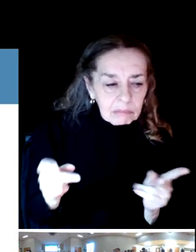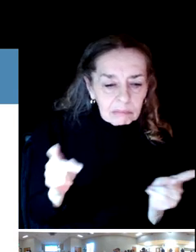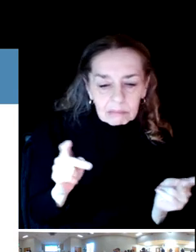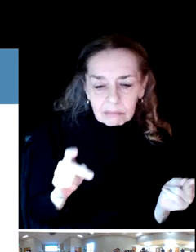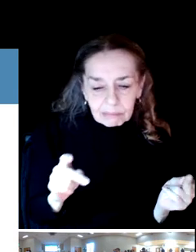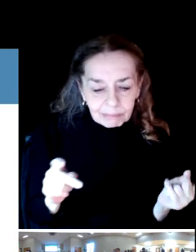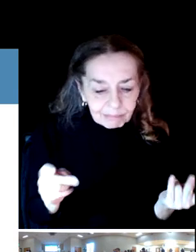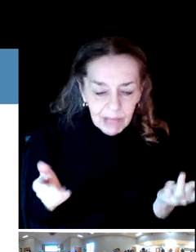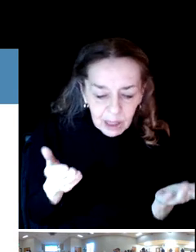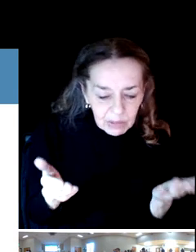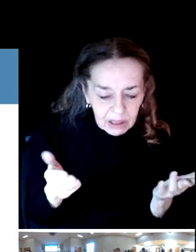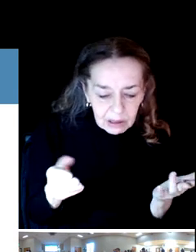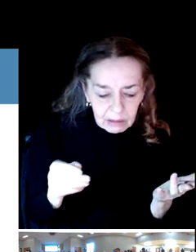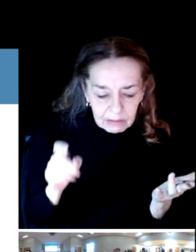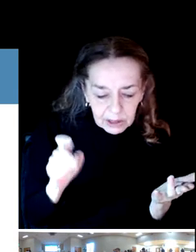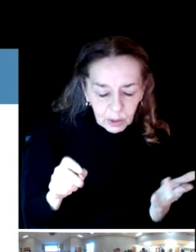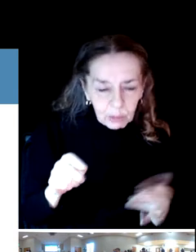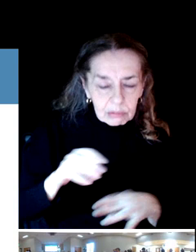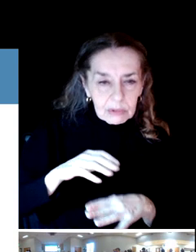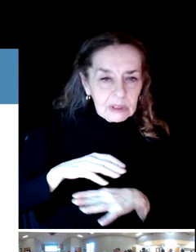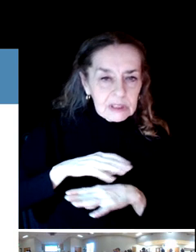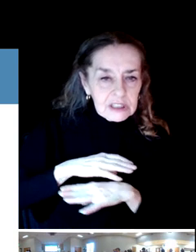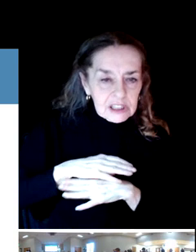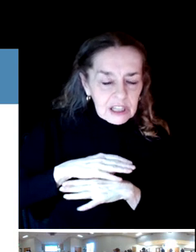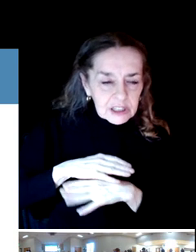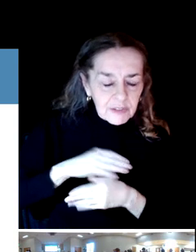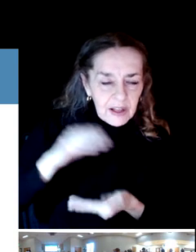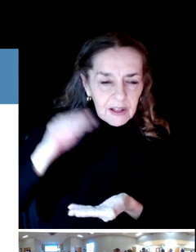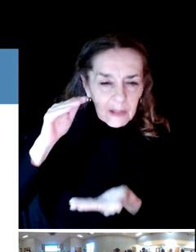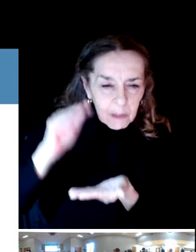In other words, they don't meet their minimum minimum participation so they're canceled.